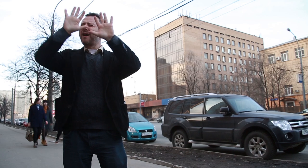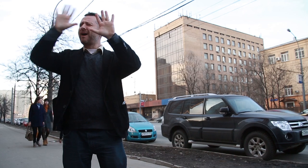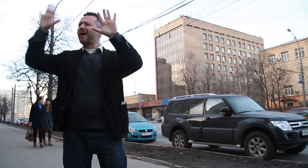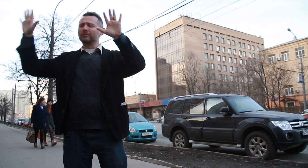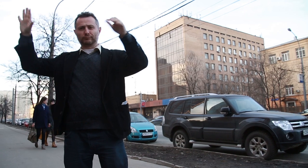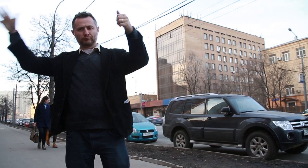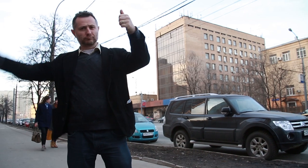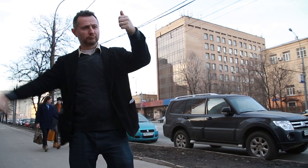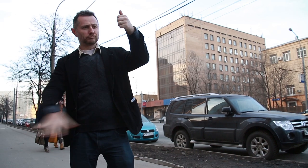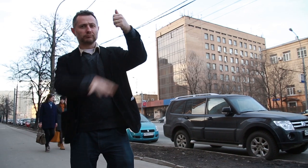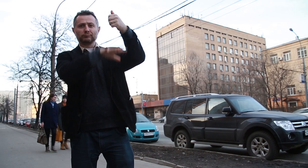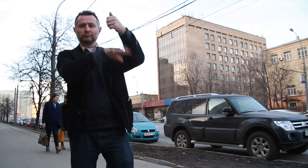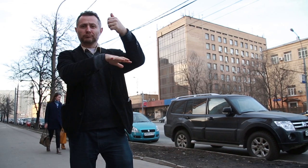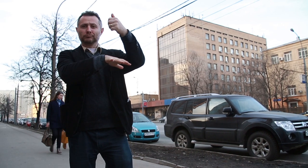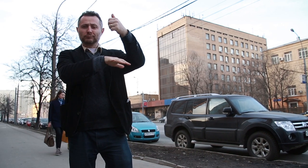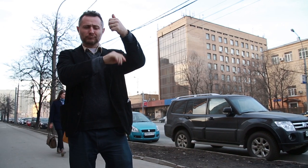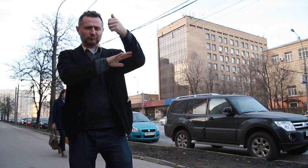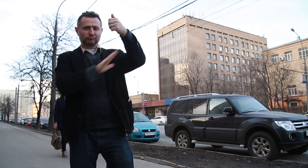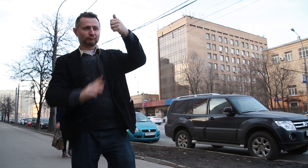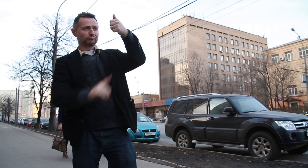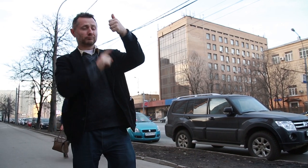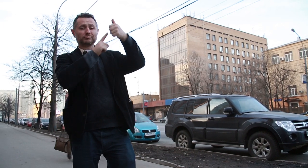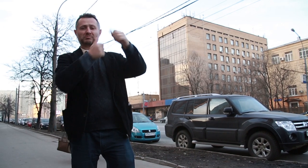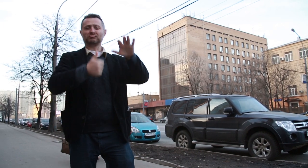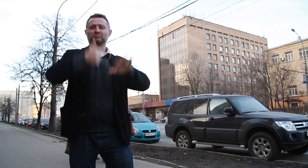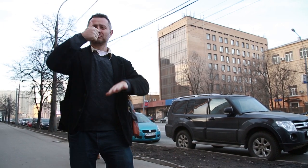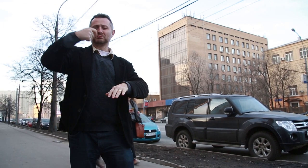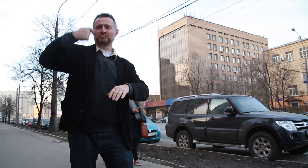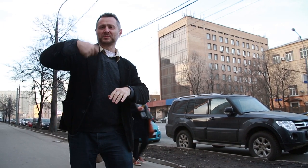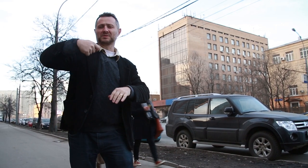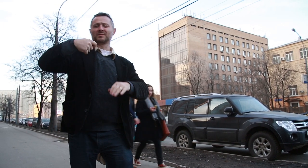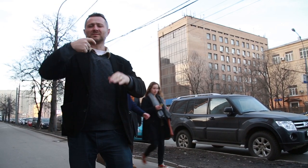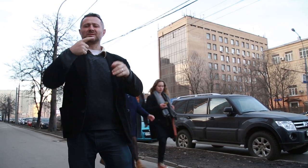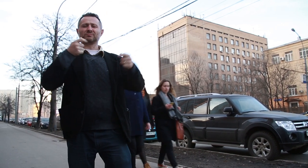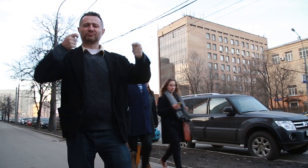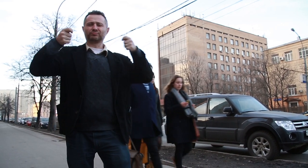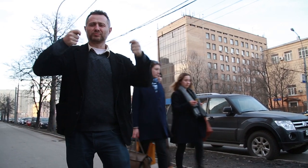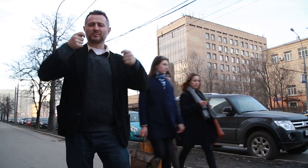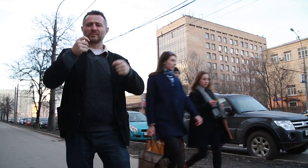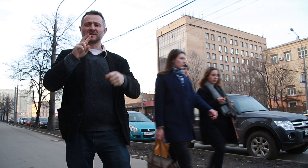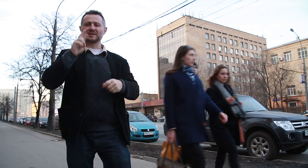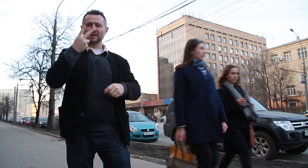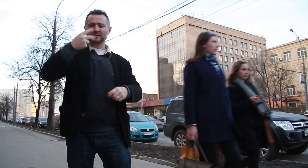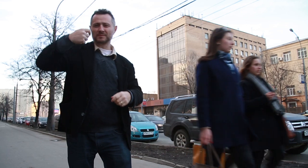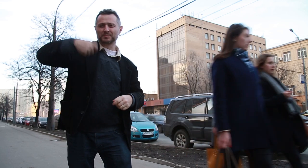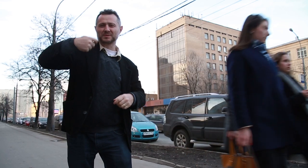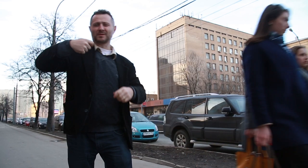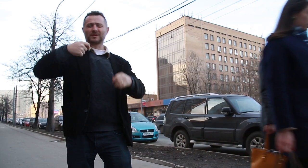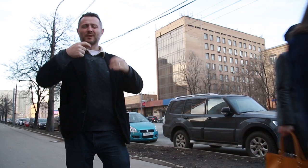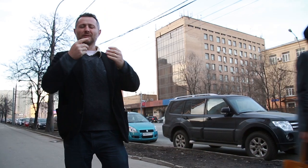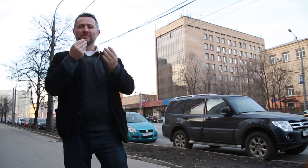all over Russia. The president, assistant president, treasurer, and other important positions are here at this